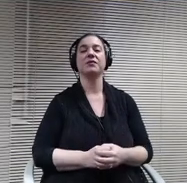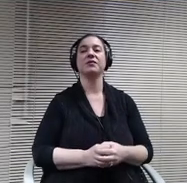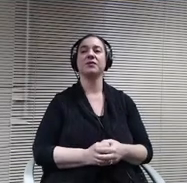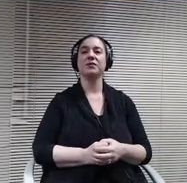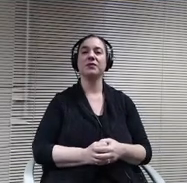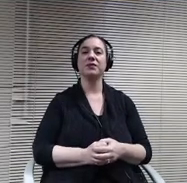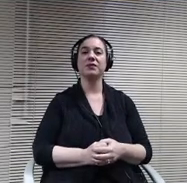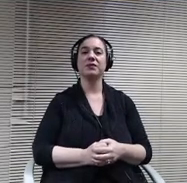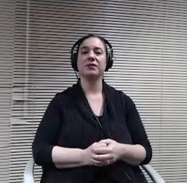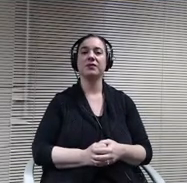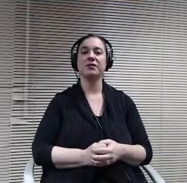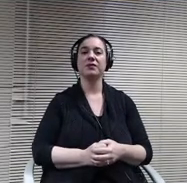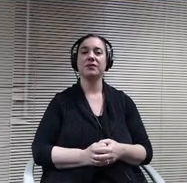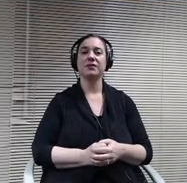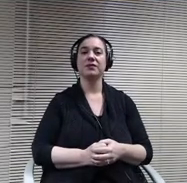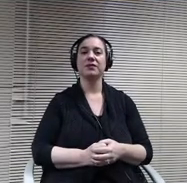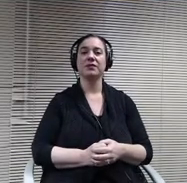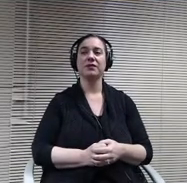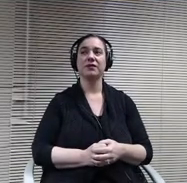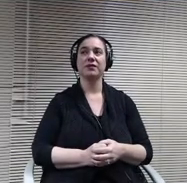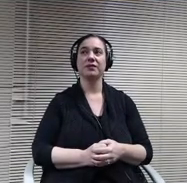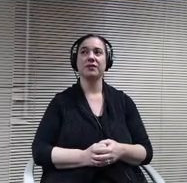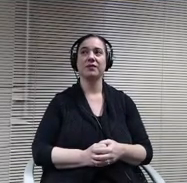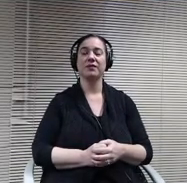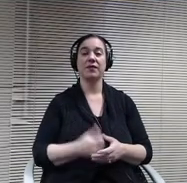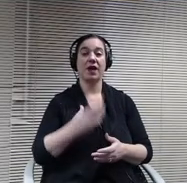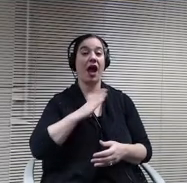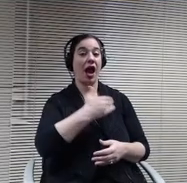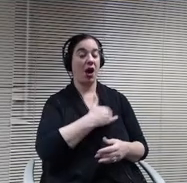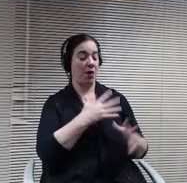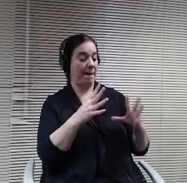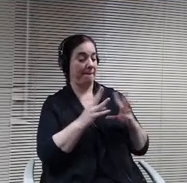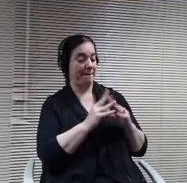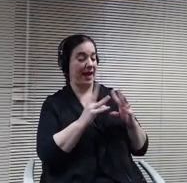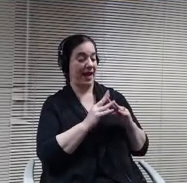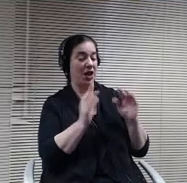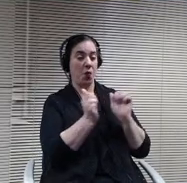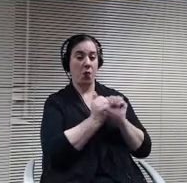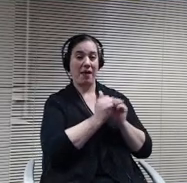Getting kind of the gating committee for Hennepin County School districts at our last.